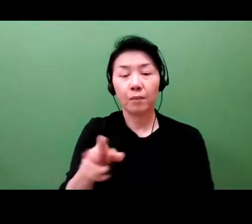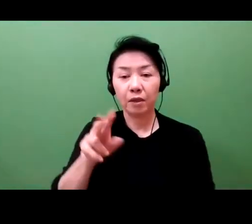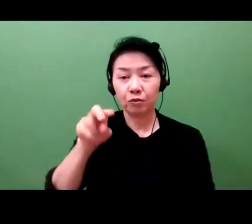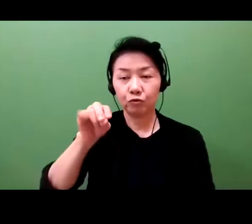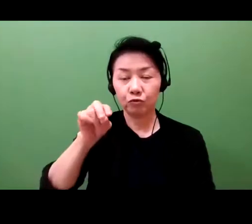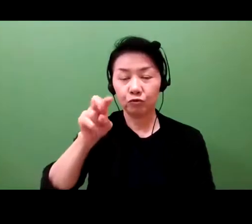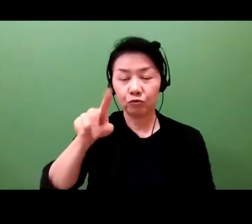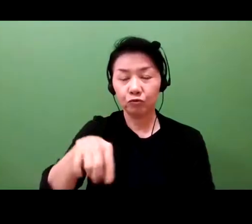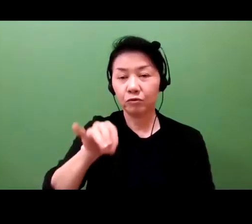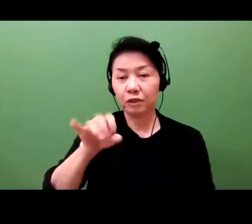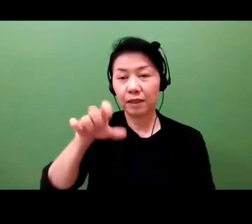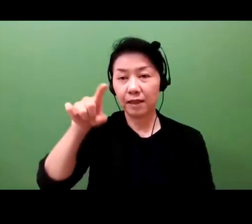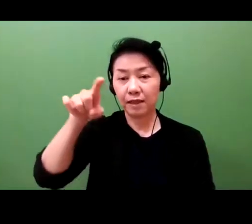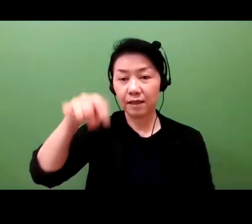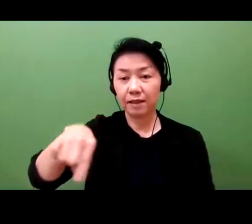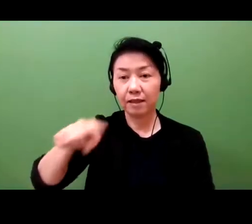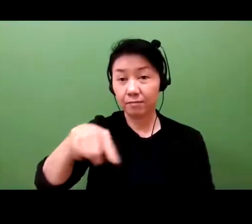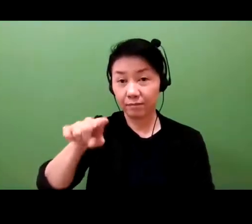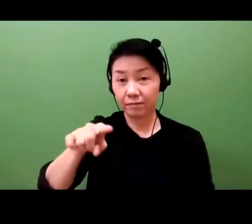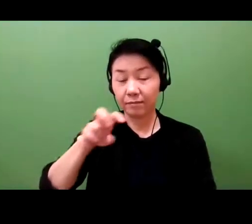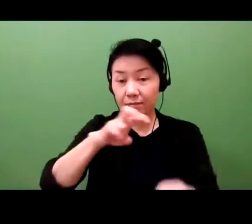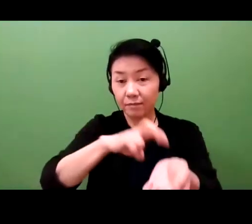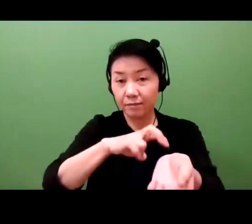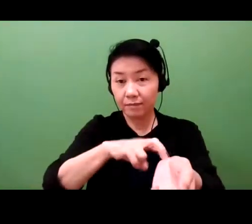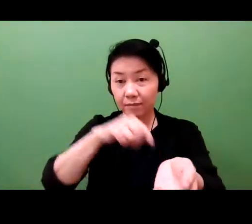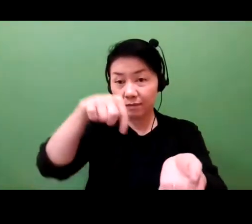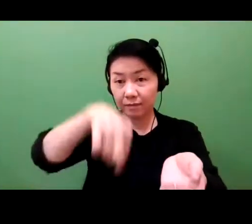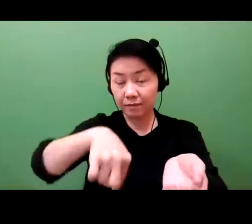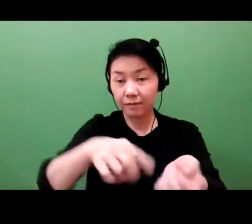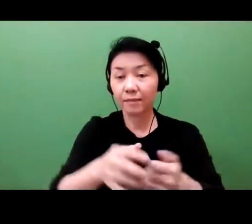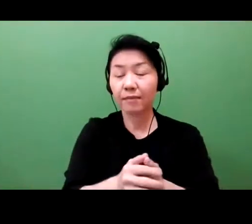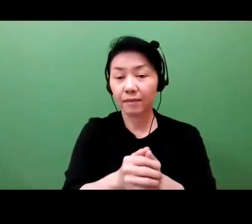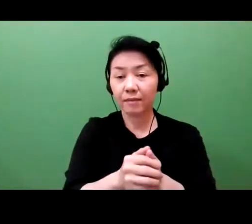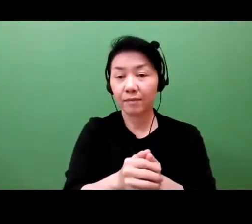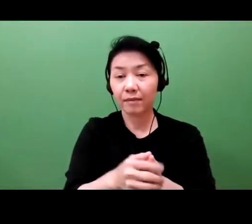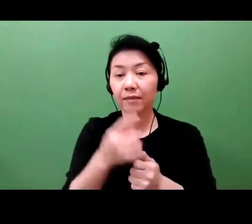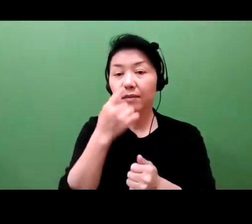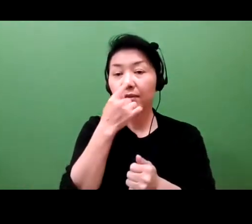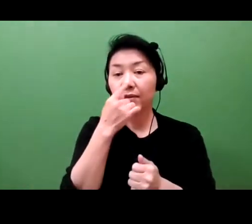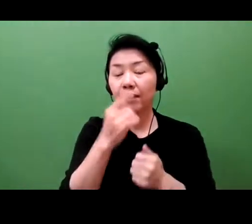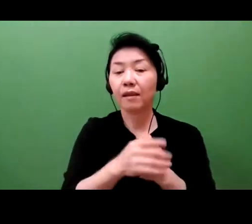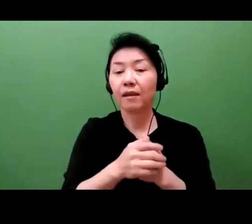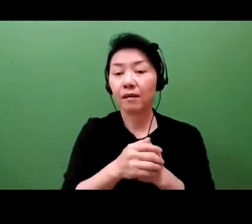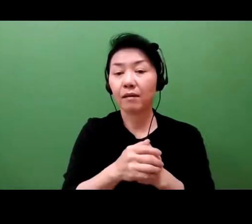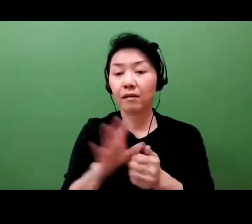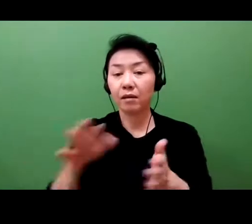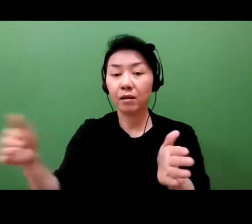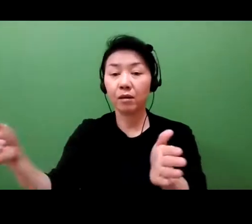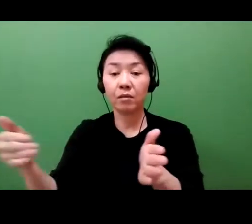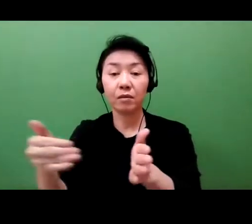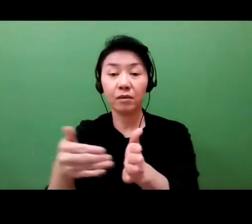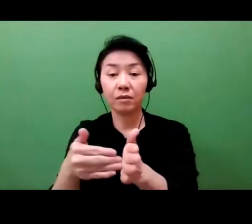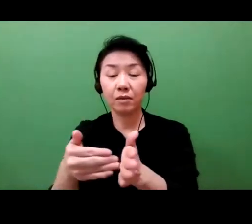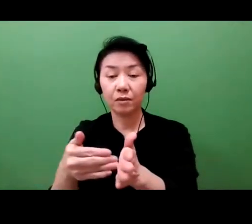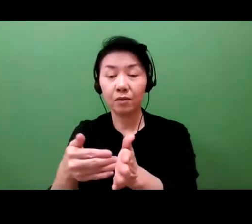Now, I really enjoyed Dr. Iwami's presentation, where he talked about bedside to community